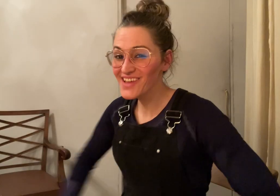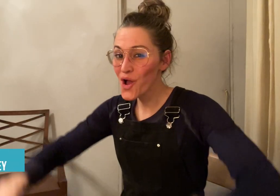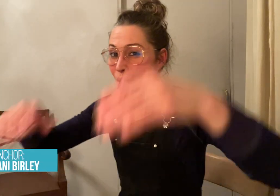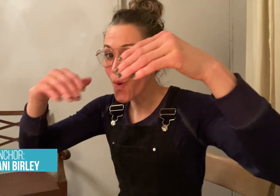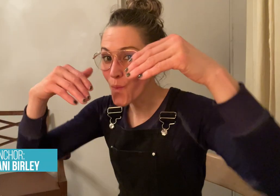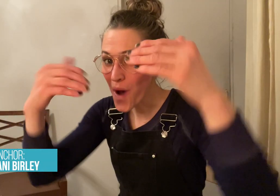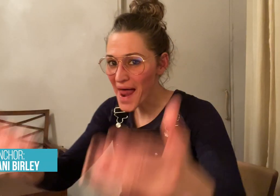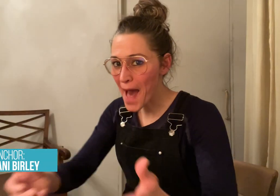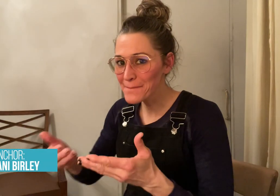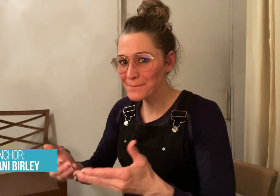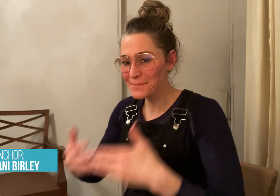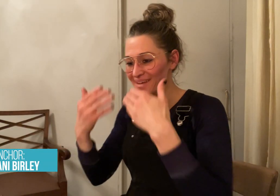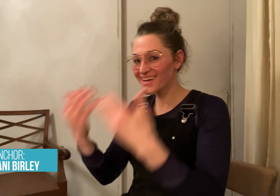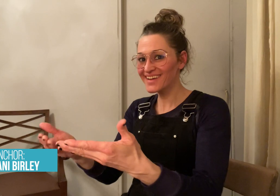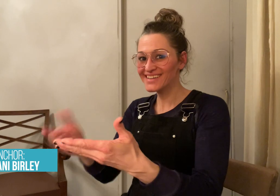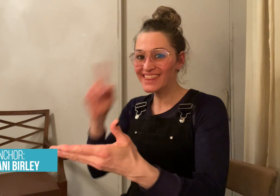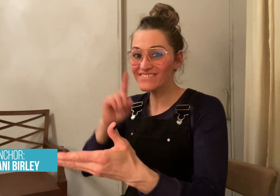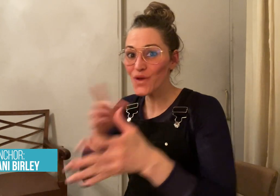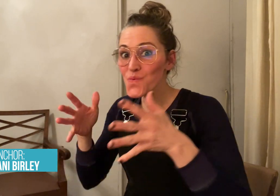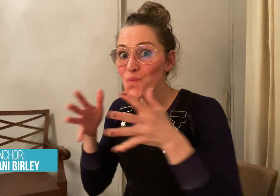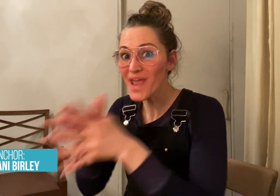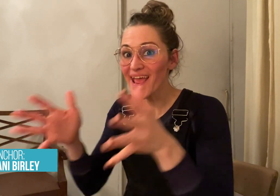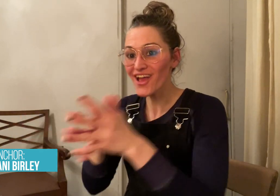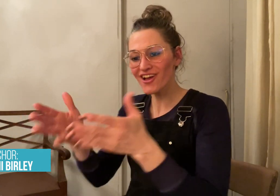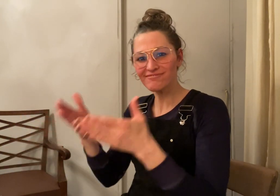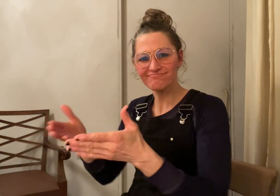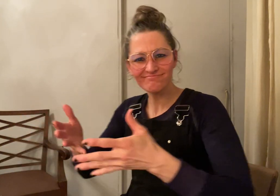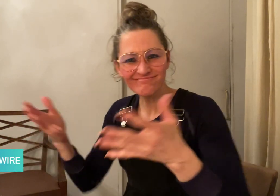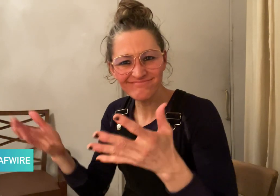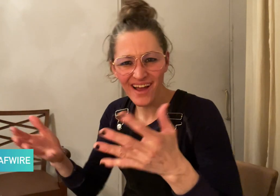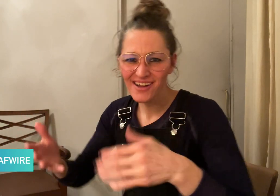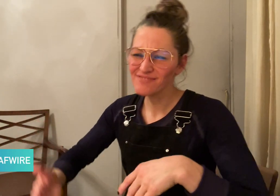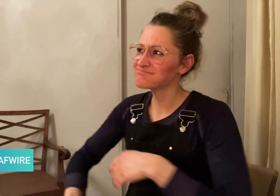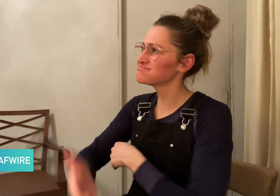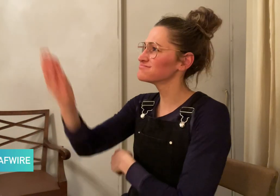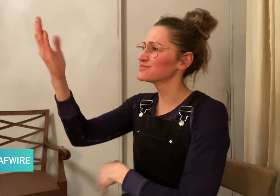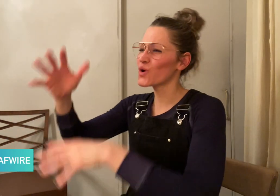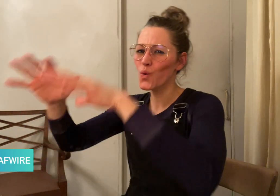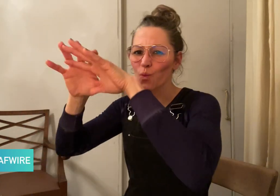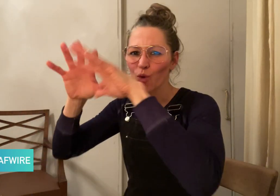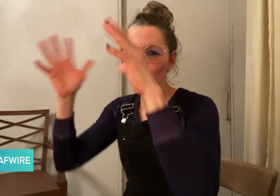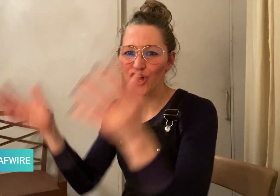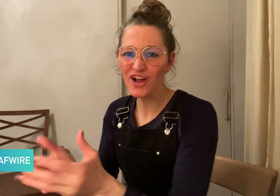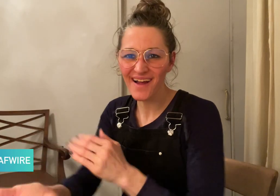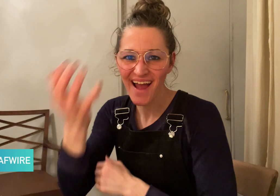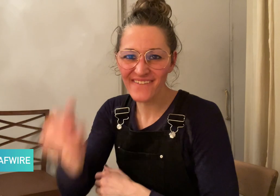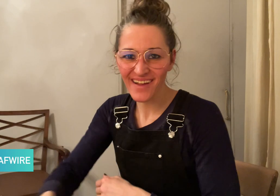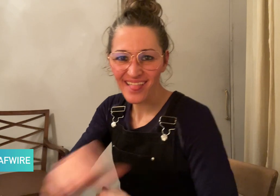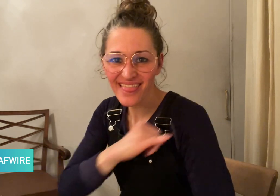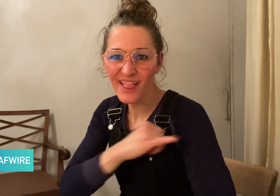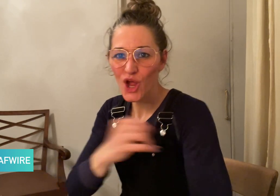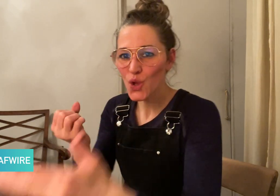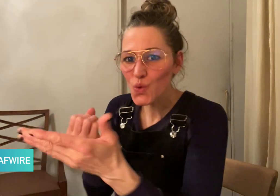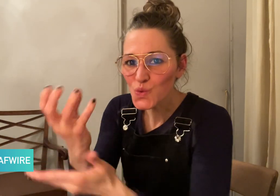Welcome to DeafWire where we share interesting news stories